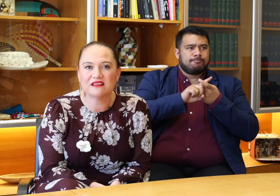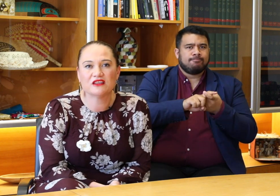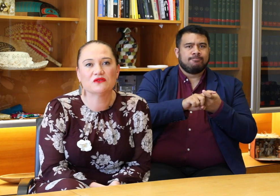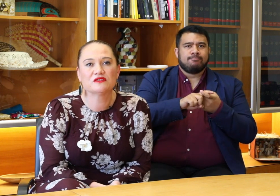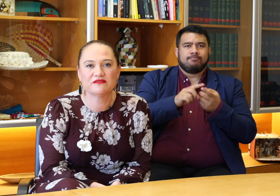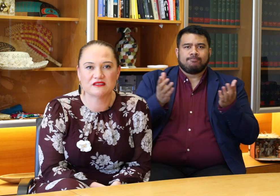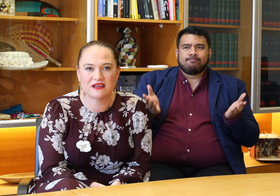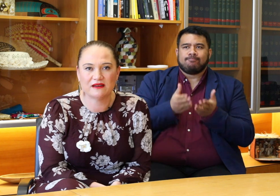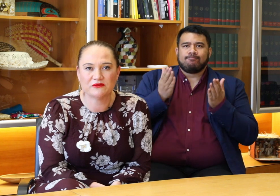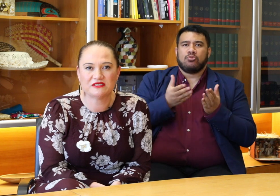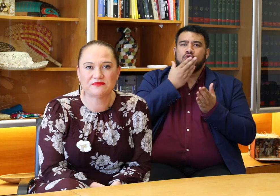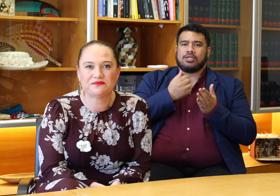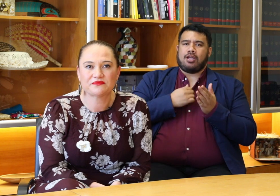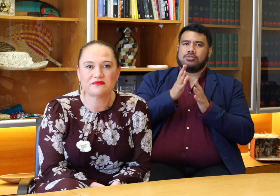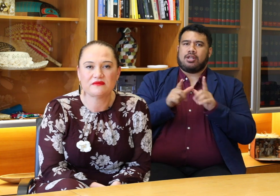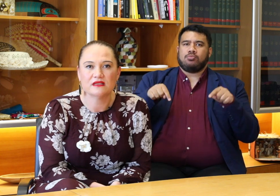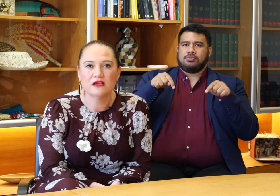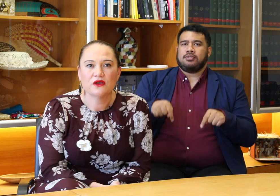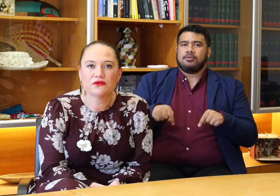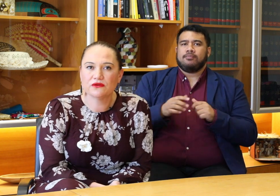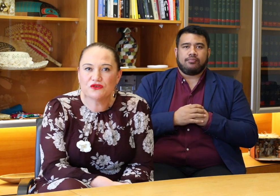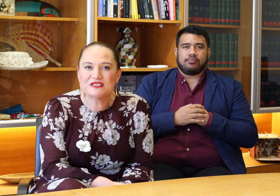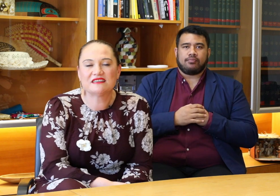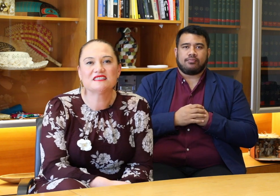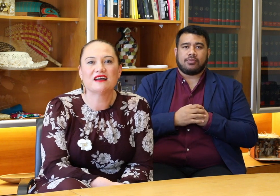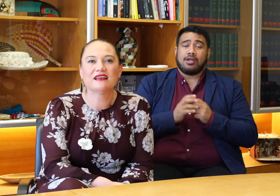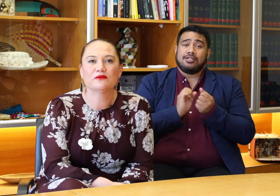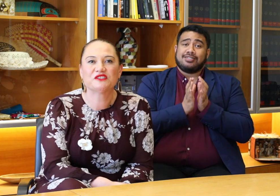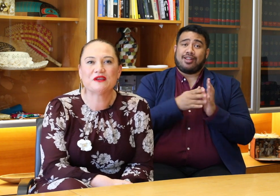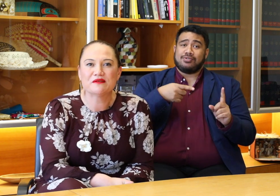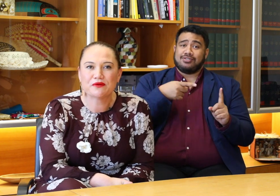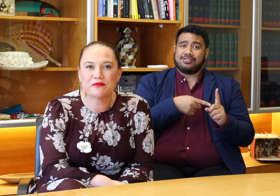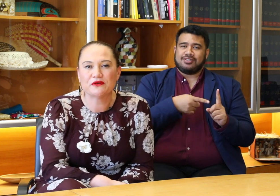the use of our sign language. Through New Zealand Sign Language we can promote